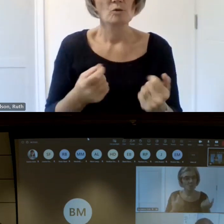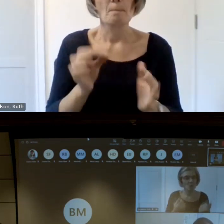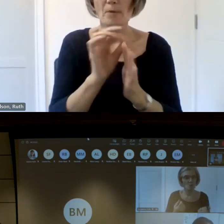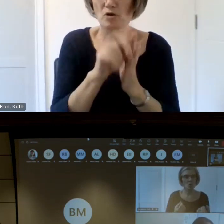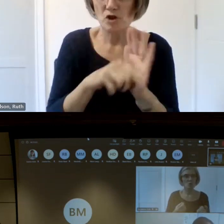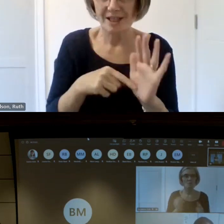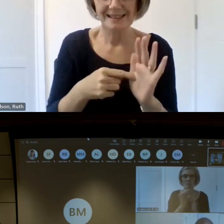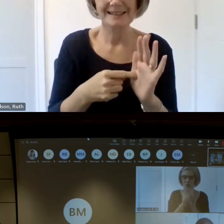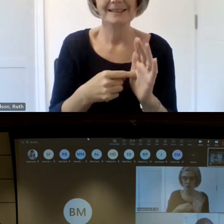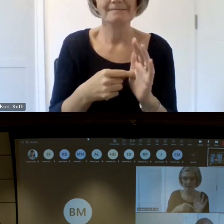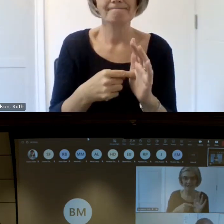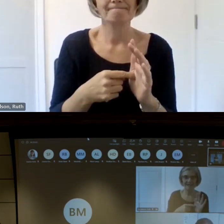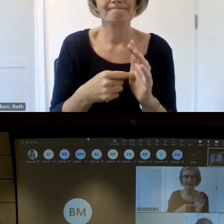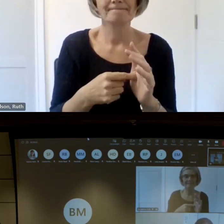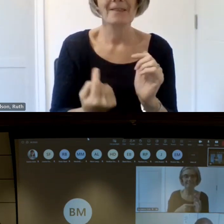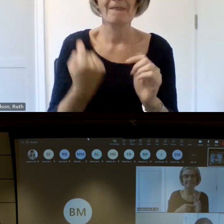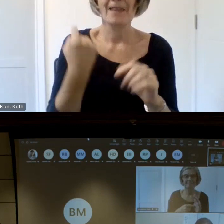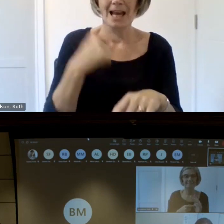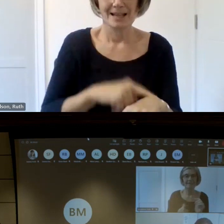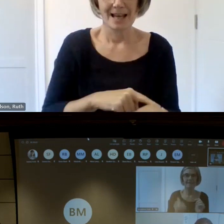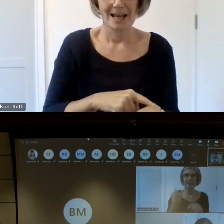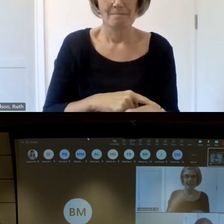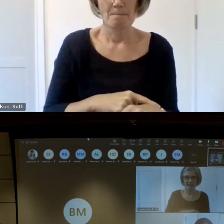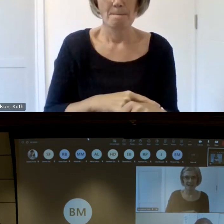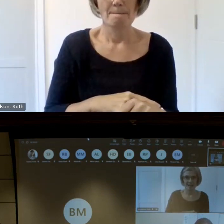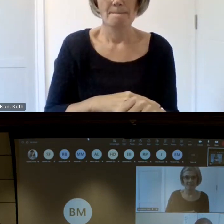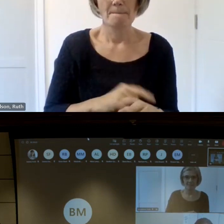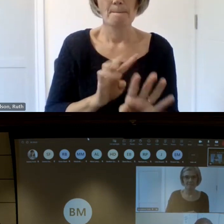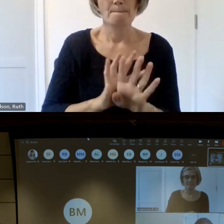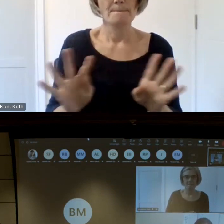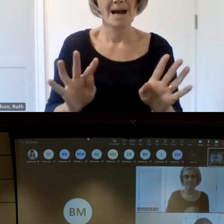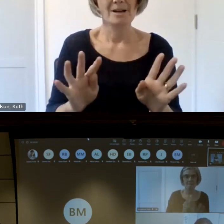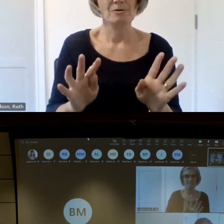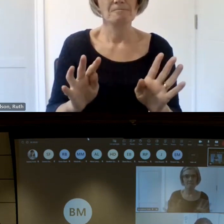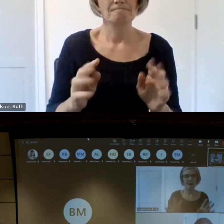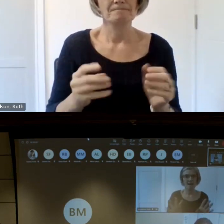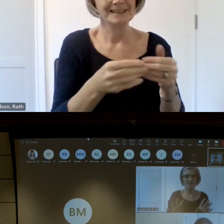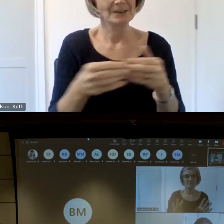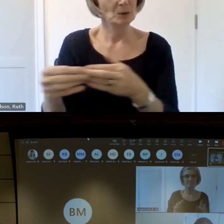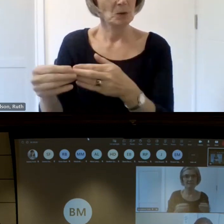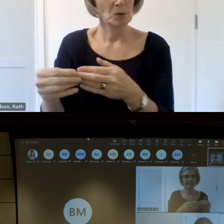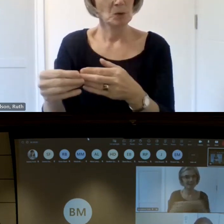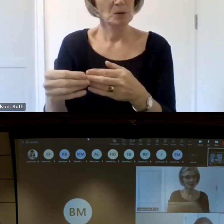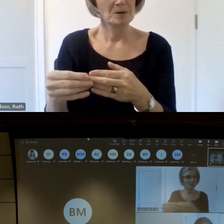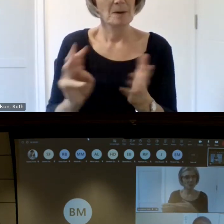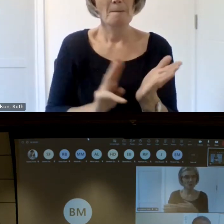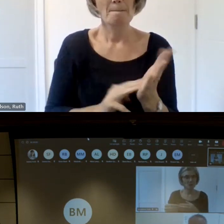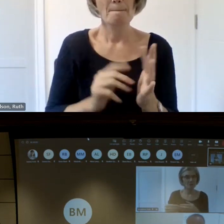um as the panel host for that um and so we invited Michael back because for anyone that was there we